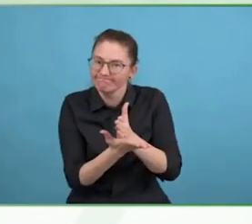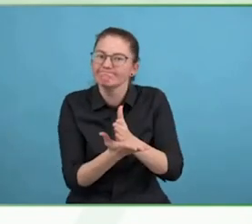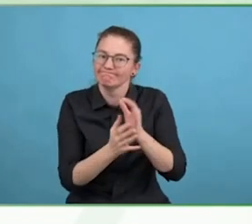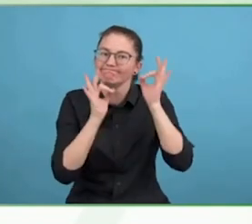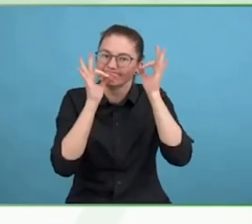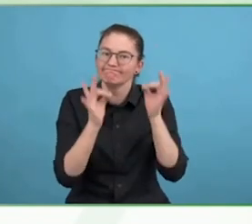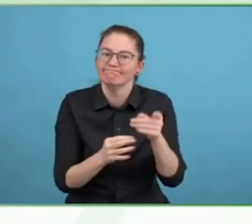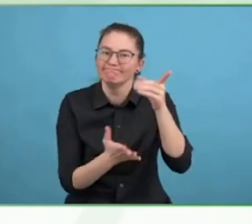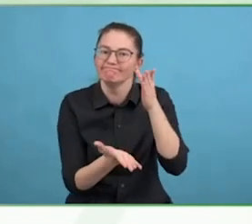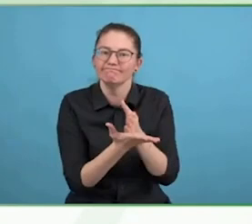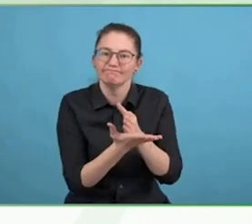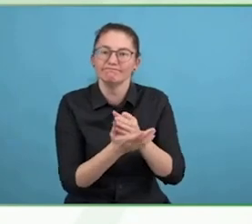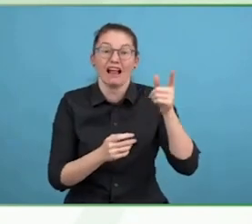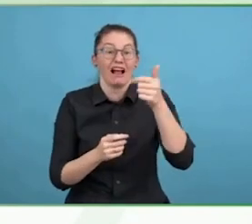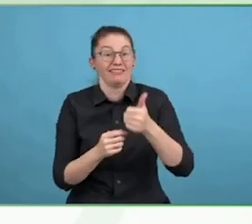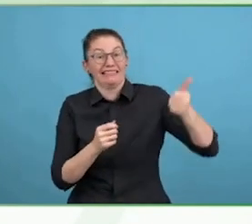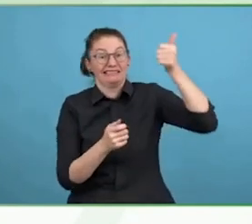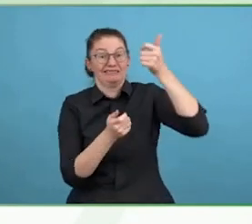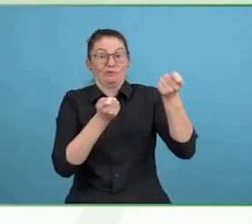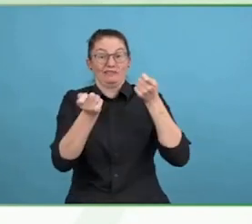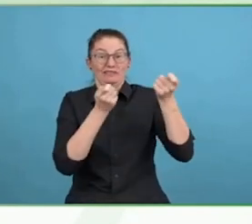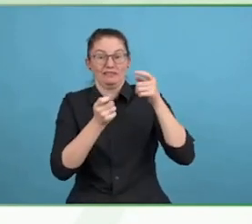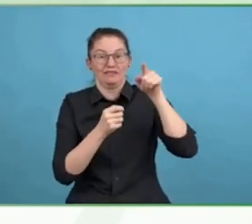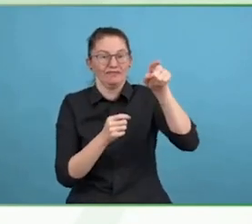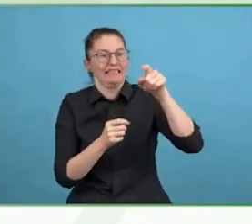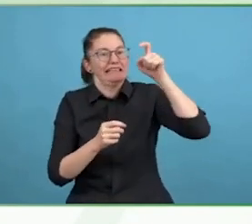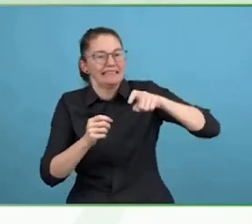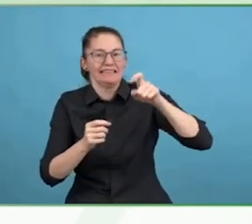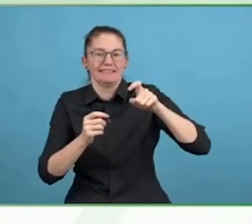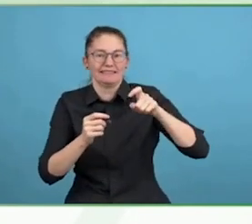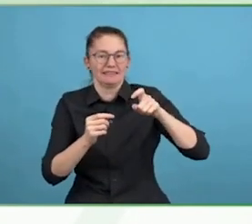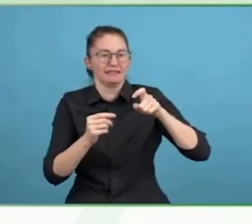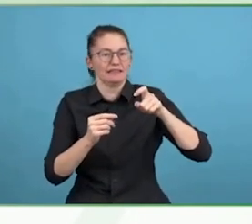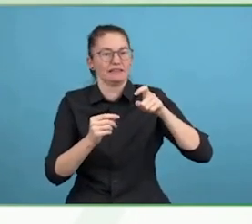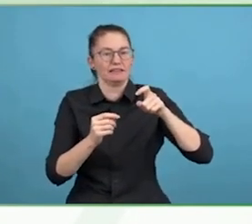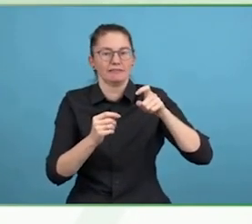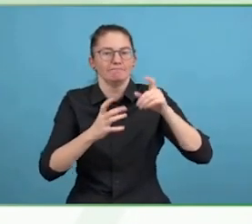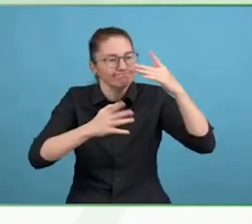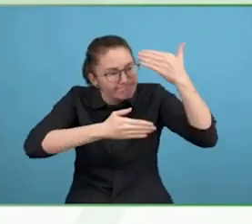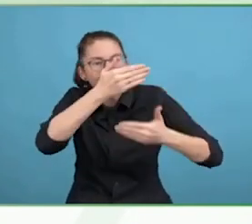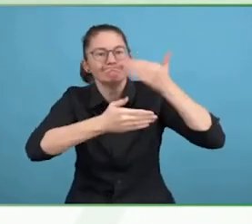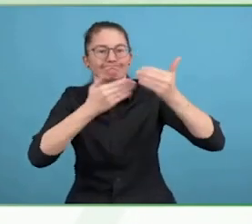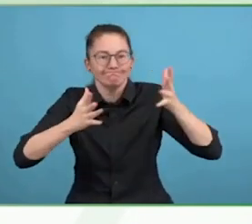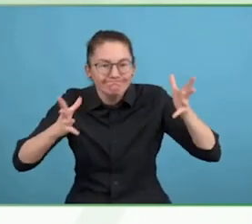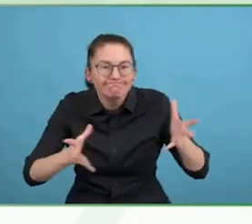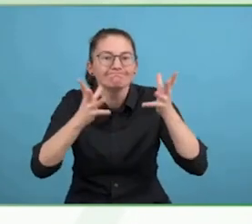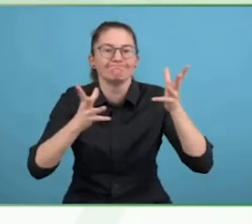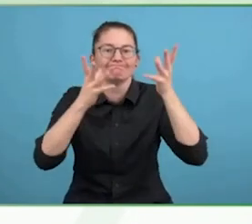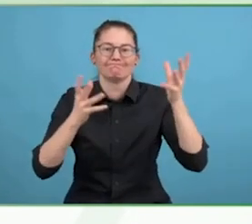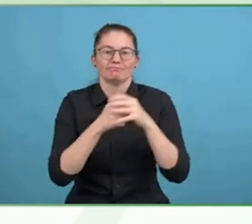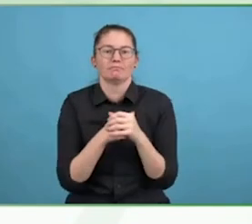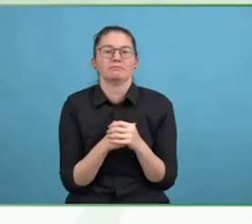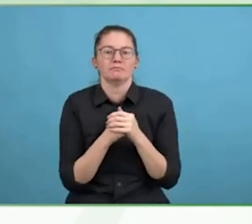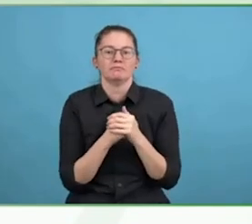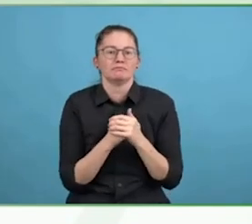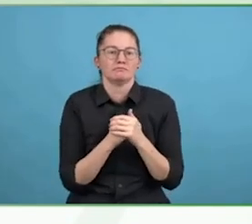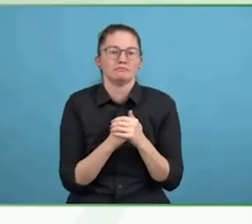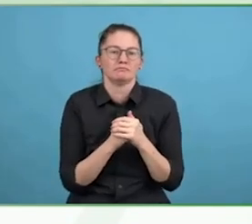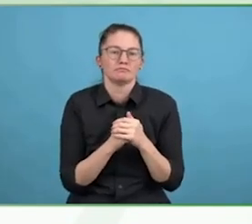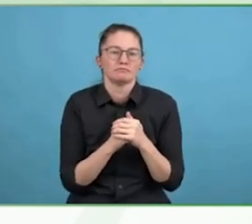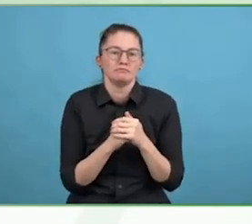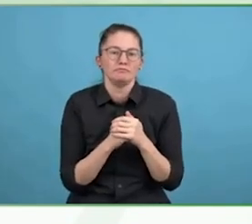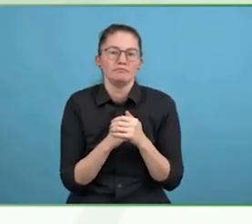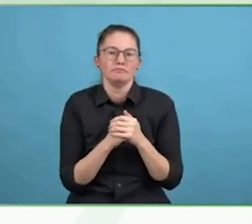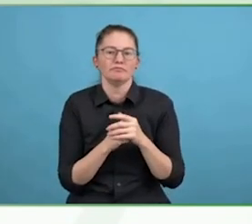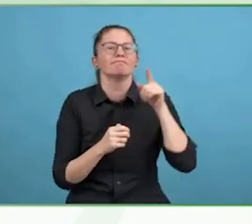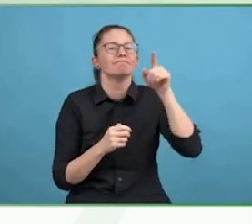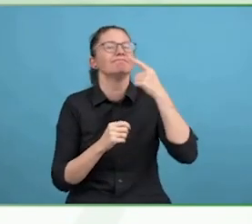and really personifies caring and leadership is a practice and